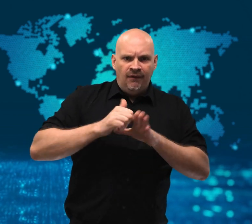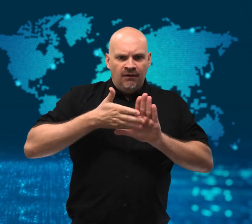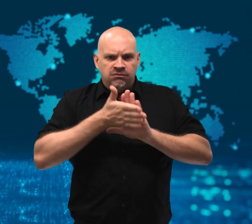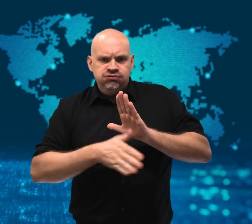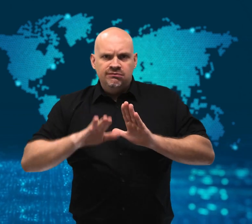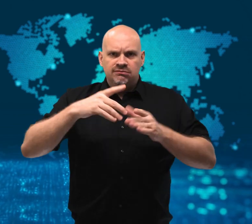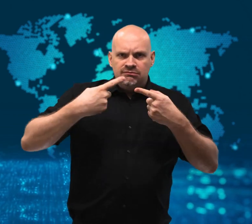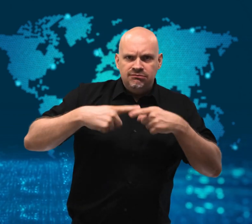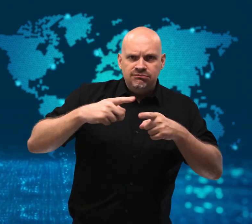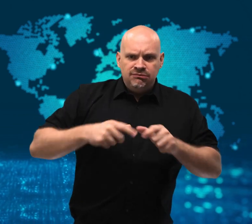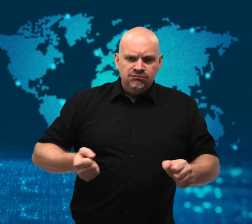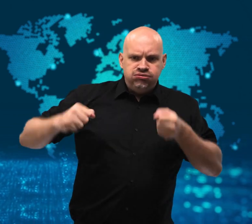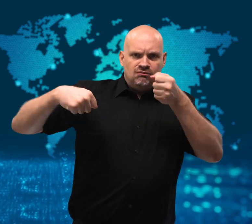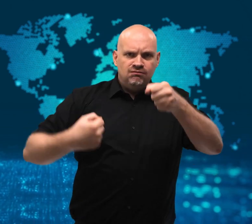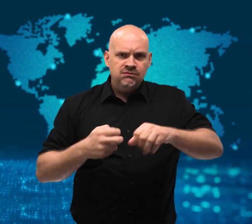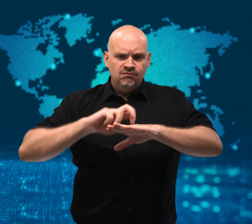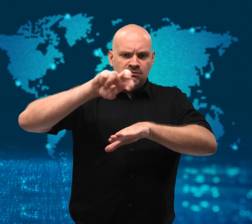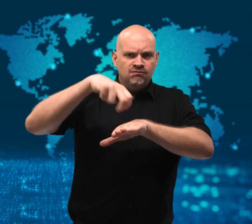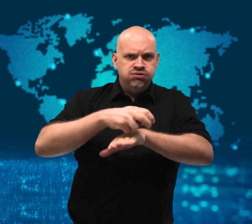At age 14,